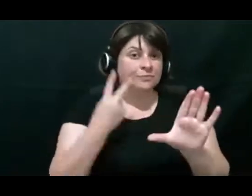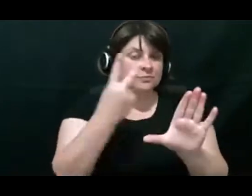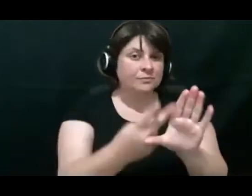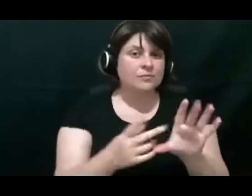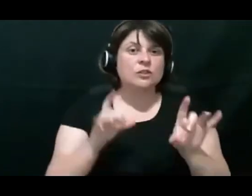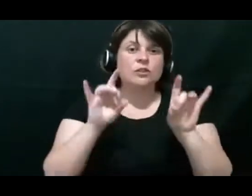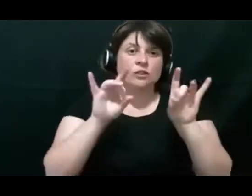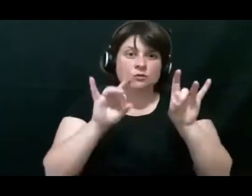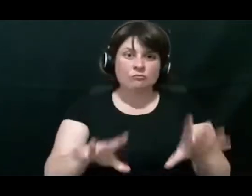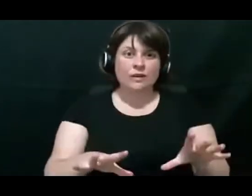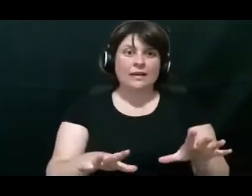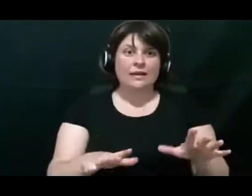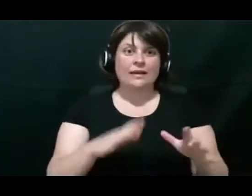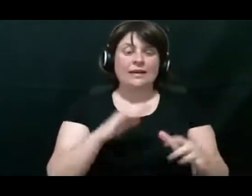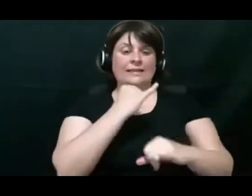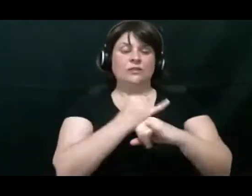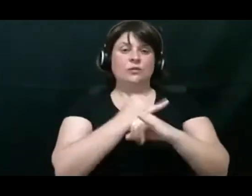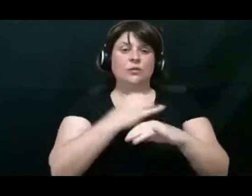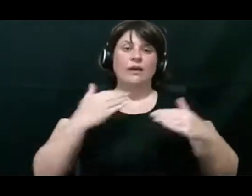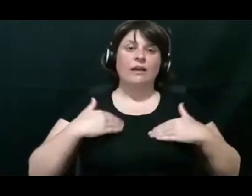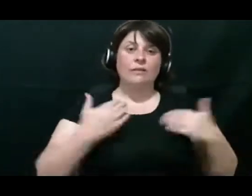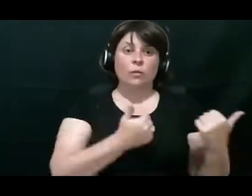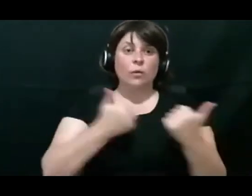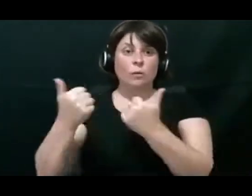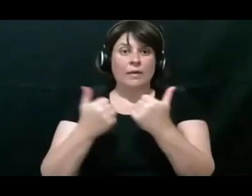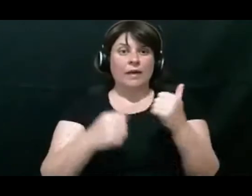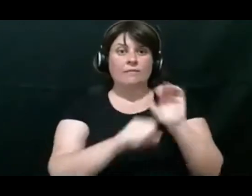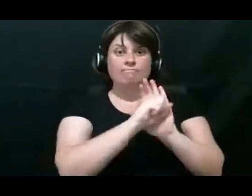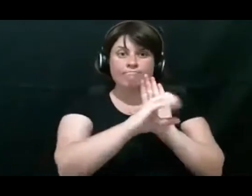report called Australia's hearing health.